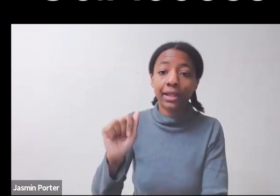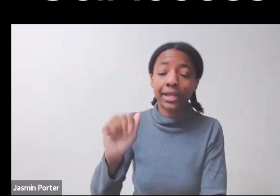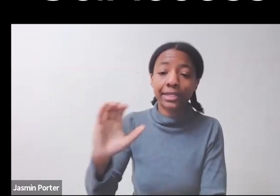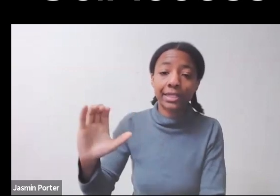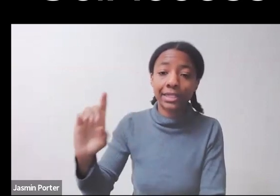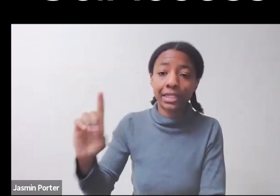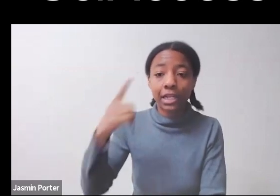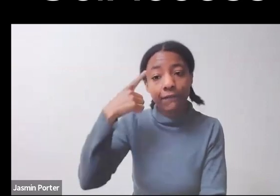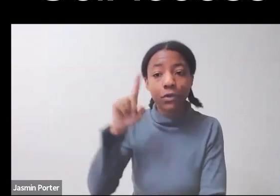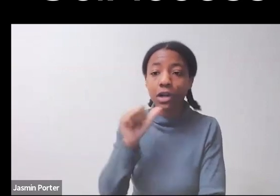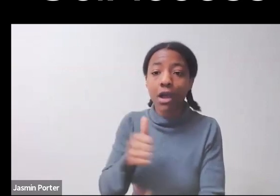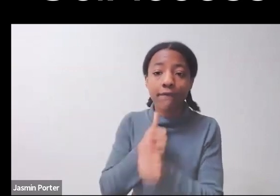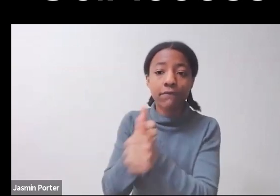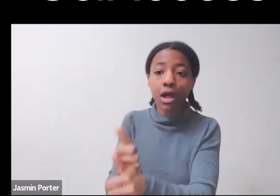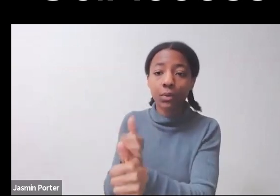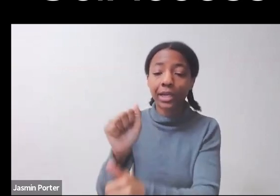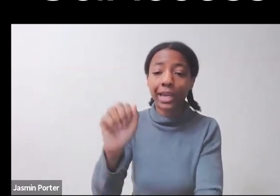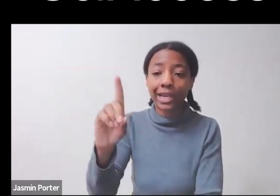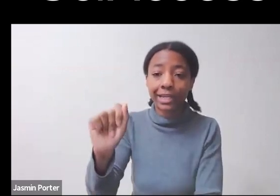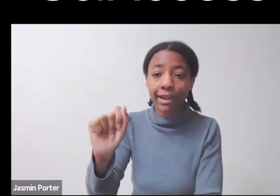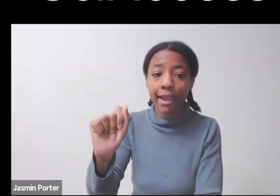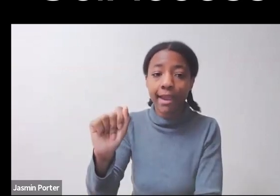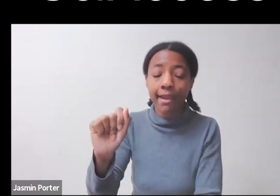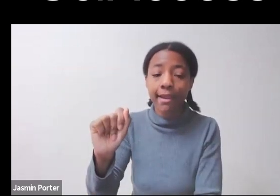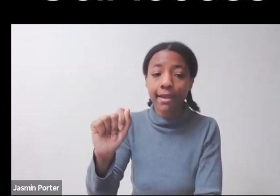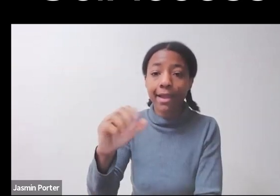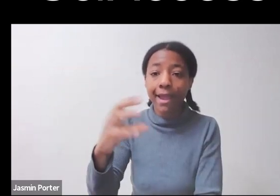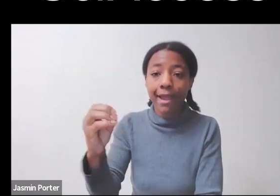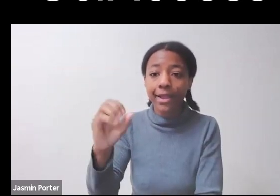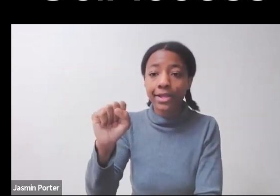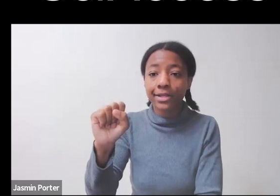Basically, what Roy found was that when he talked to--